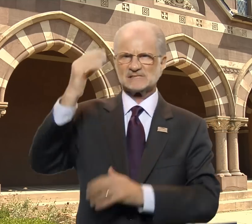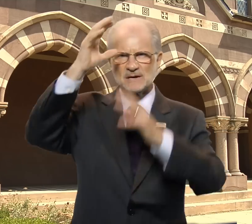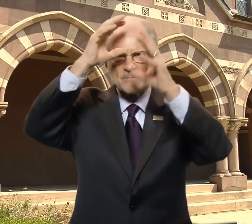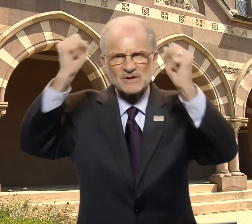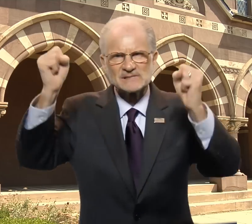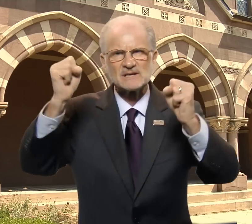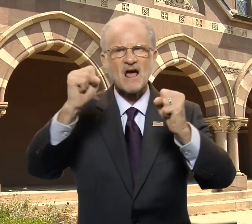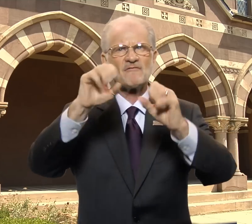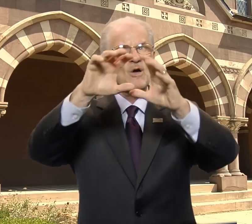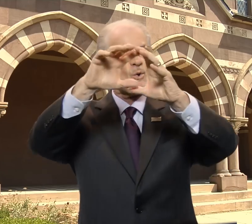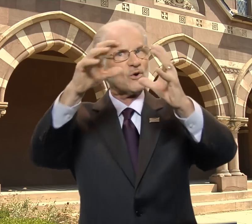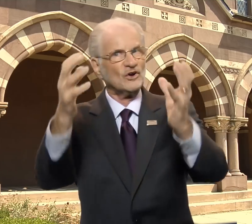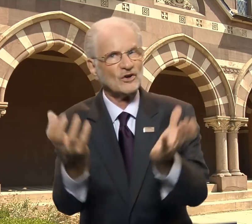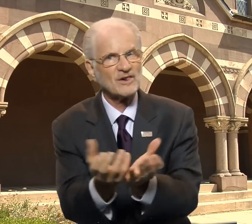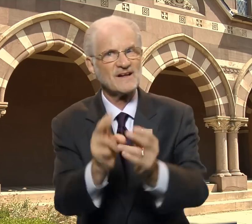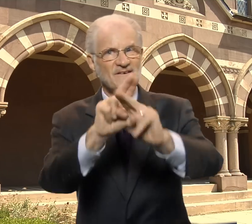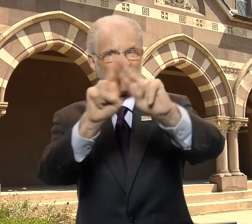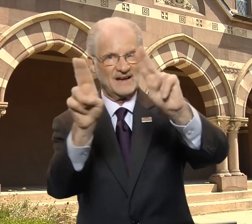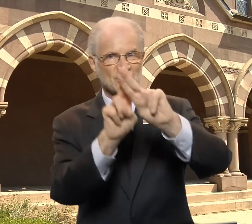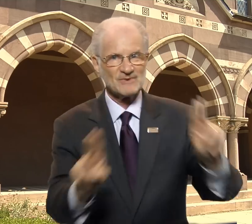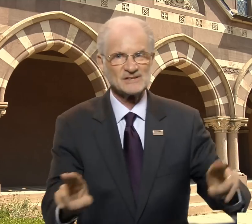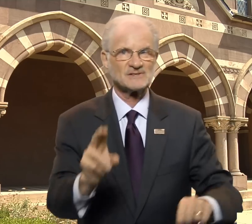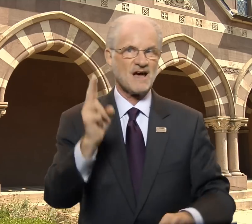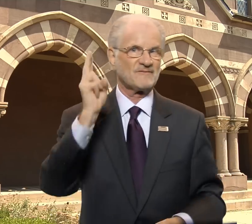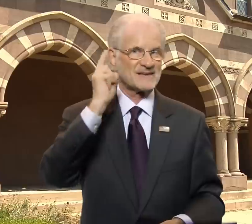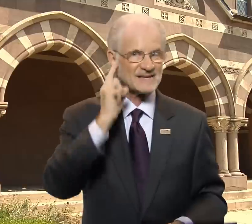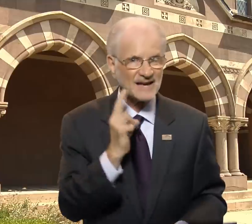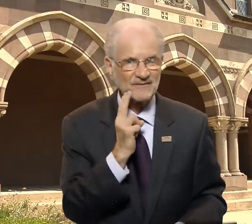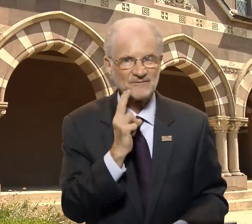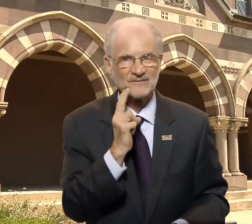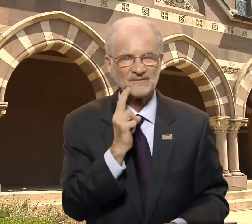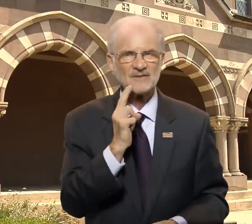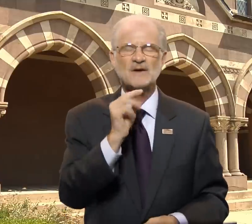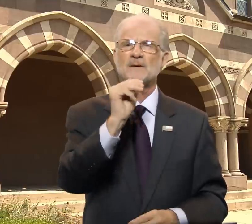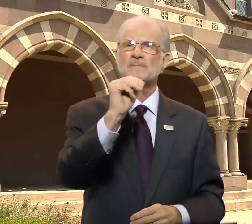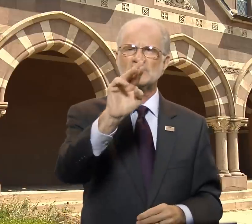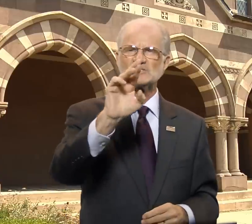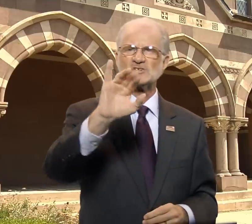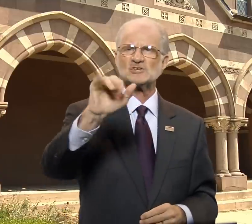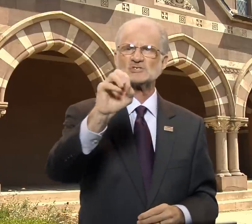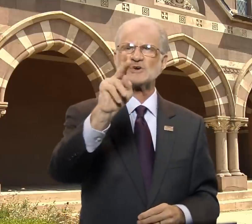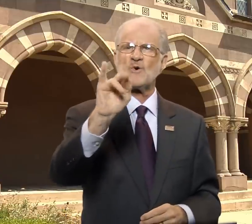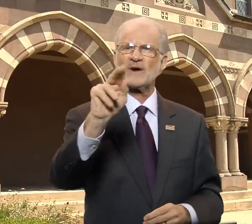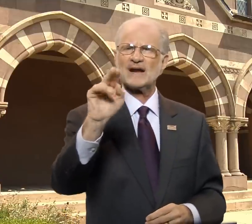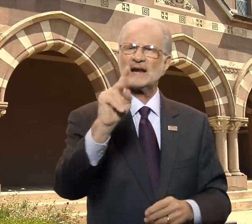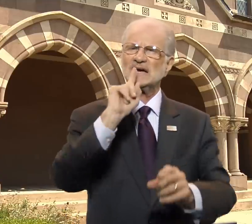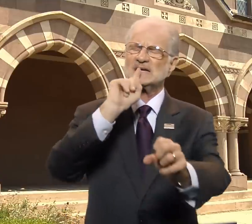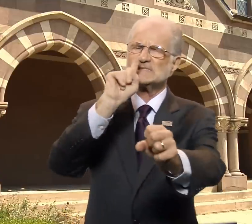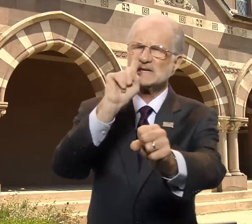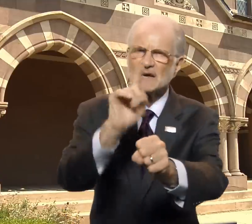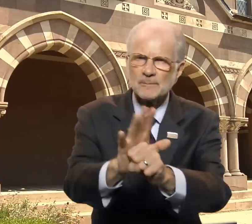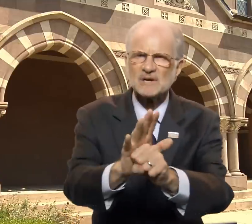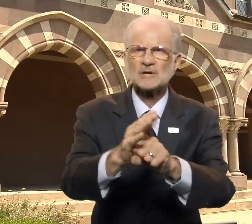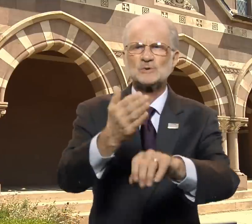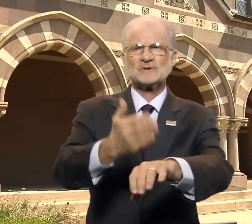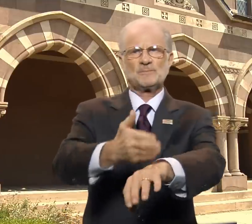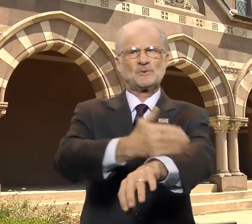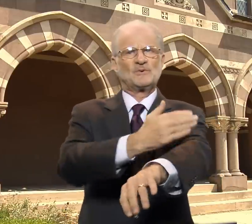the past president of the World Federation of the Deaf. Mr. Jokinen is committed to improving the lives